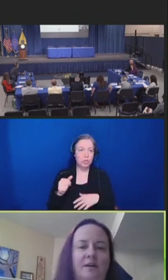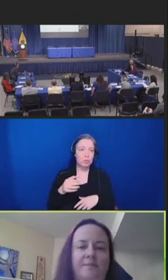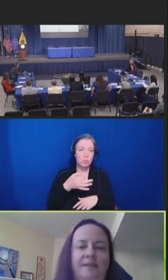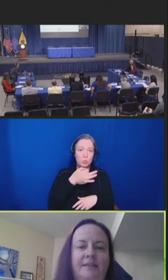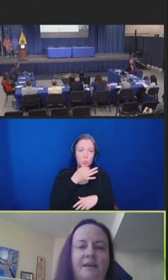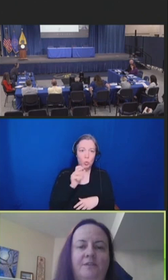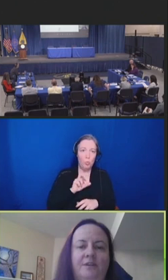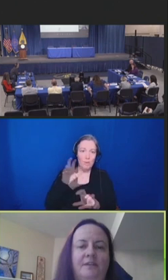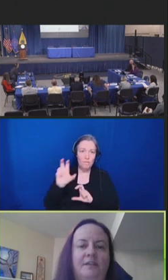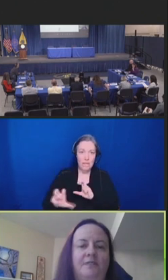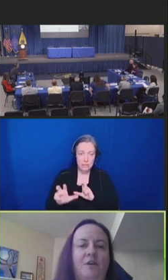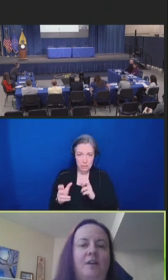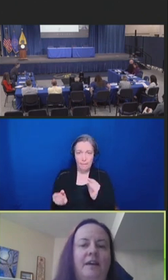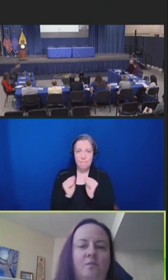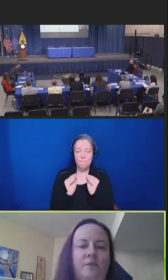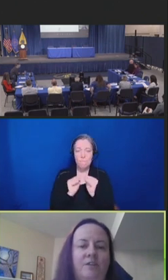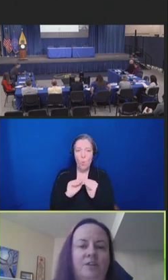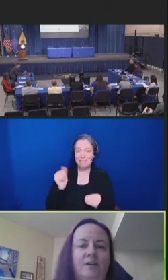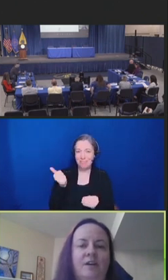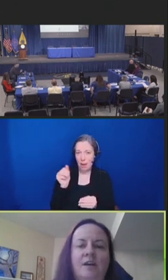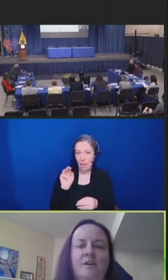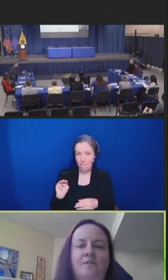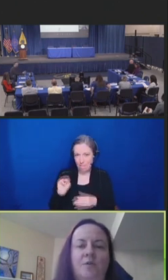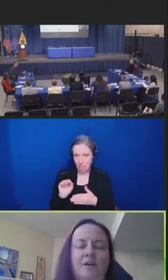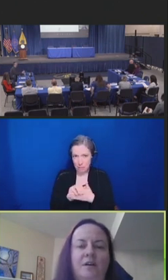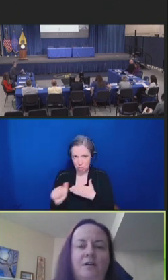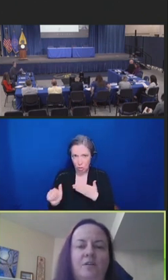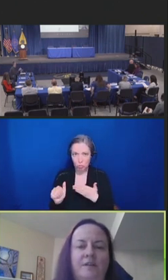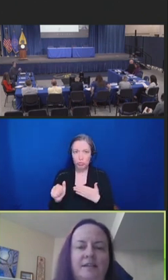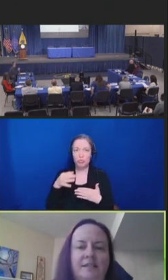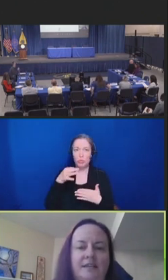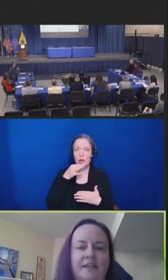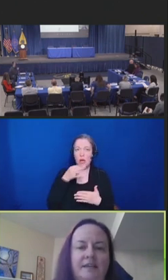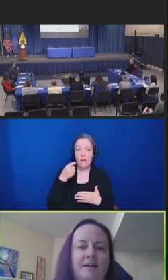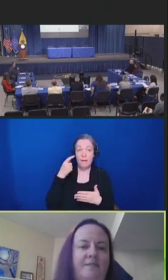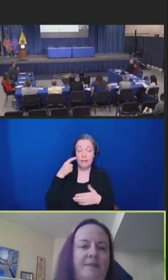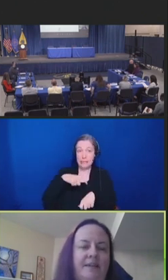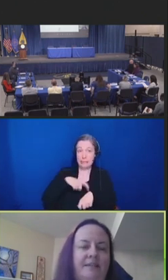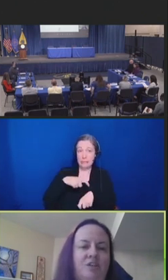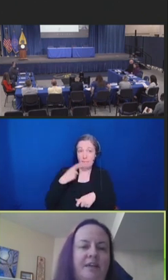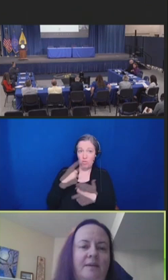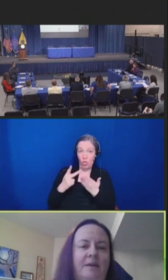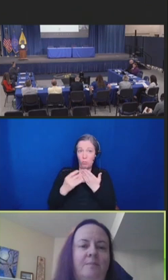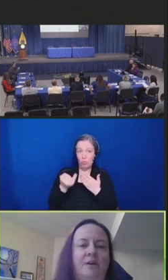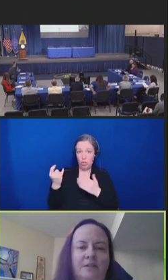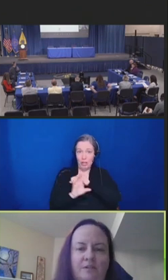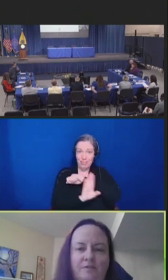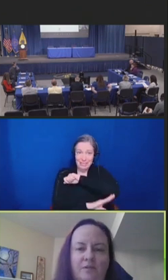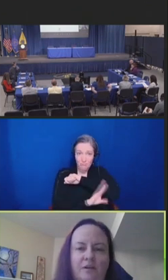these efforts this fall and winter for our COVID-19 vaccination campaign but also for